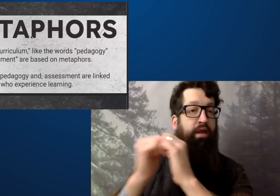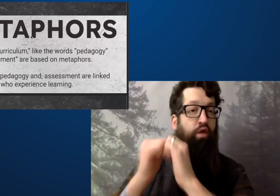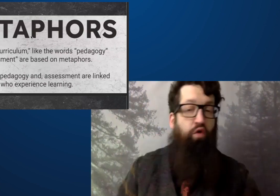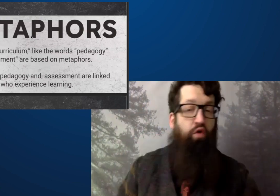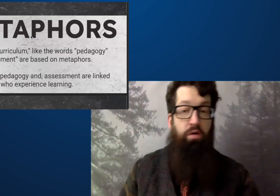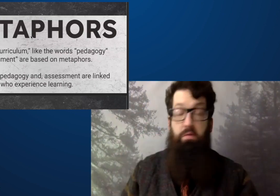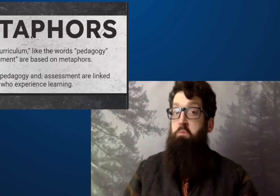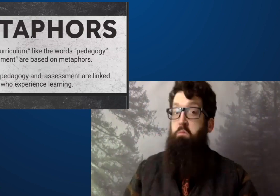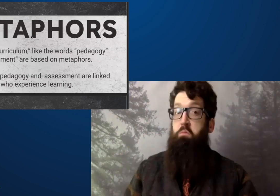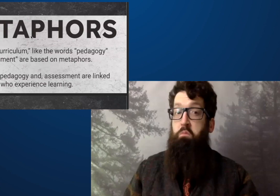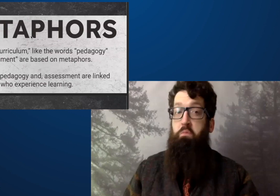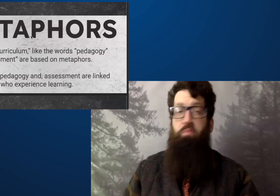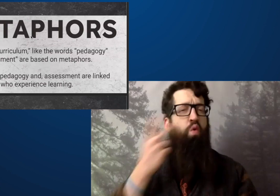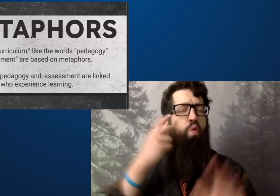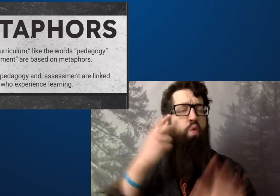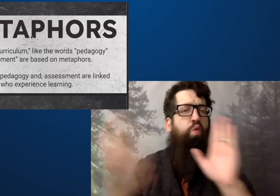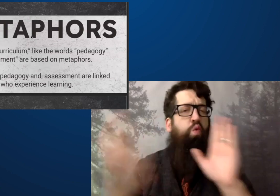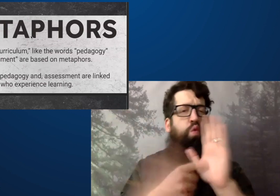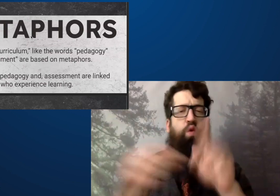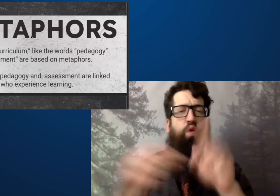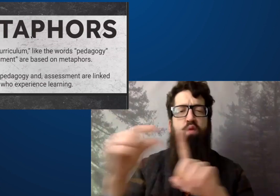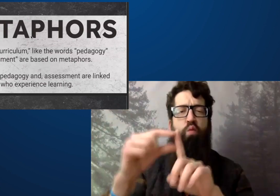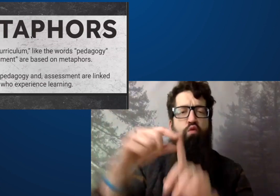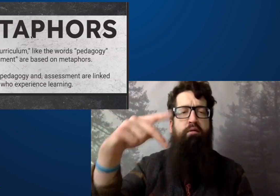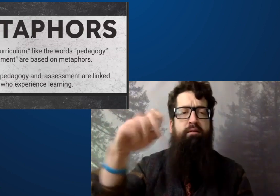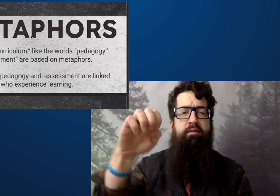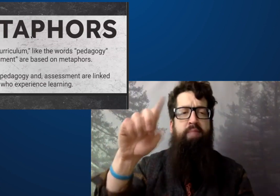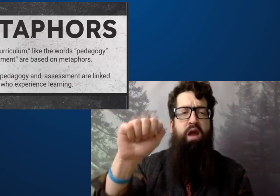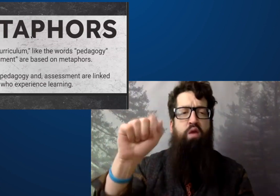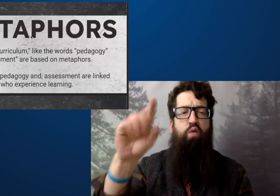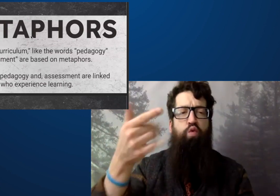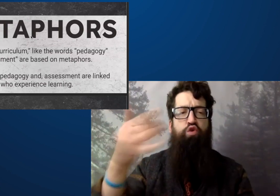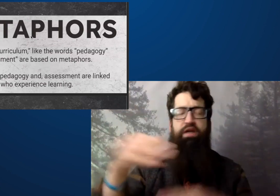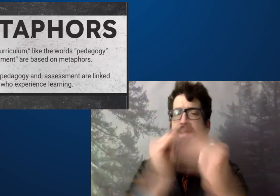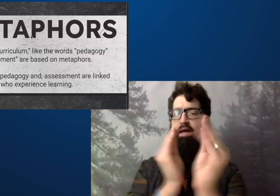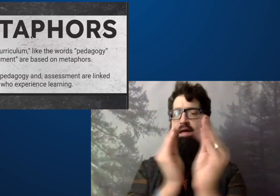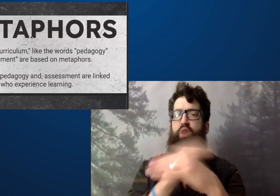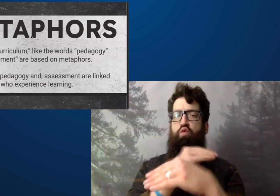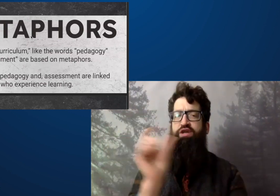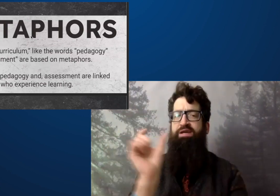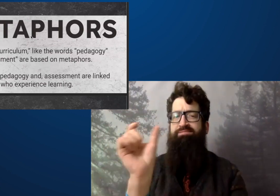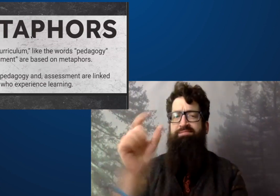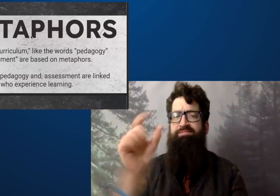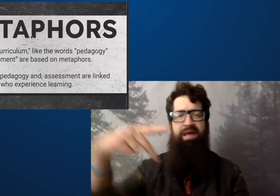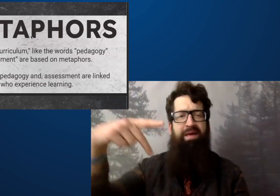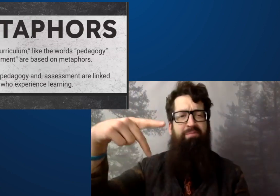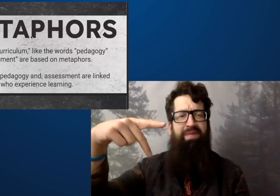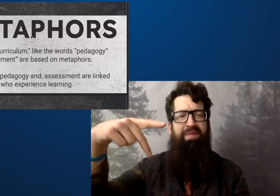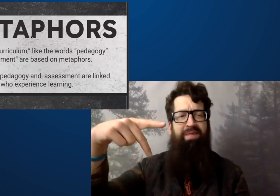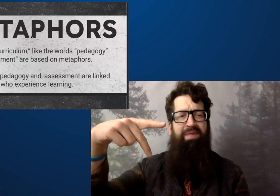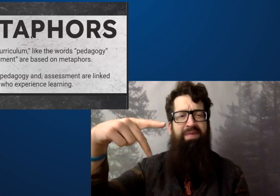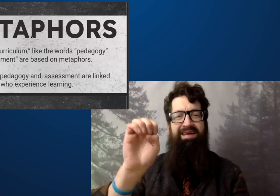a teacher and a student walking along beside each other along a pathway.